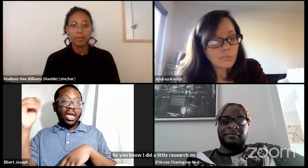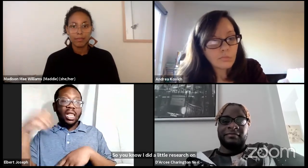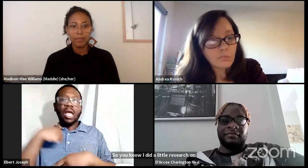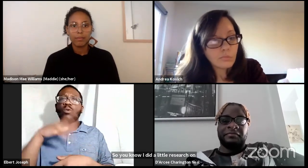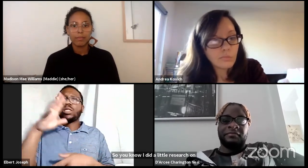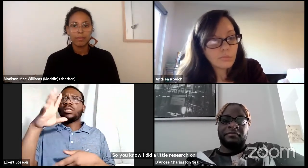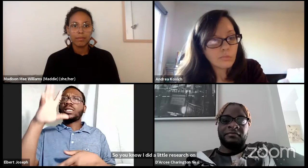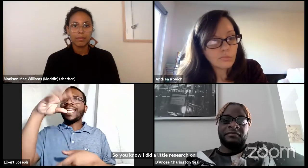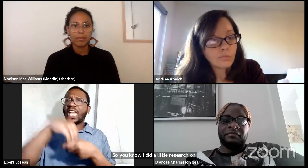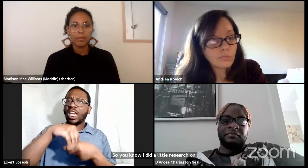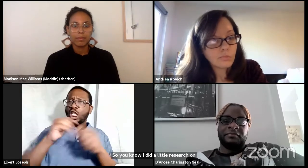and I was teaching